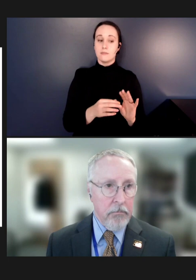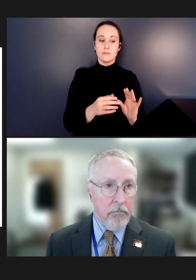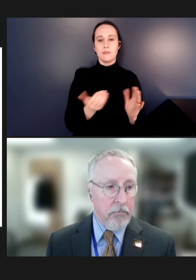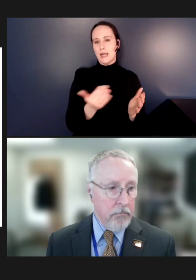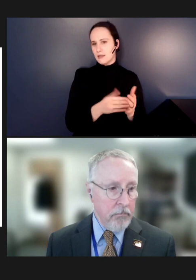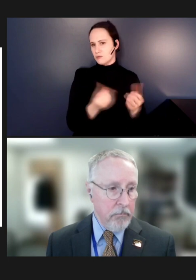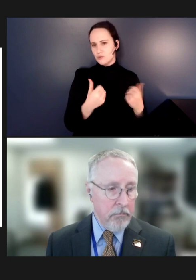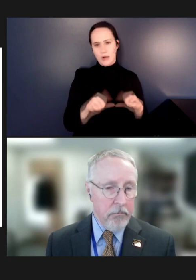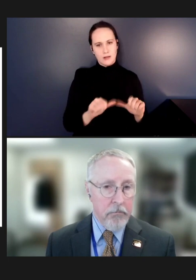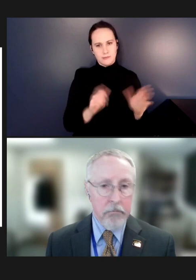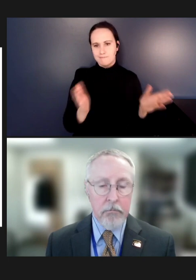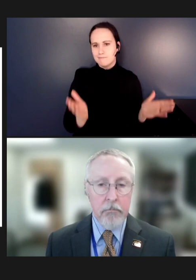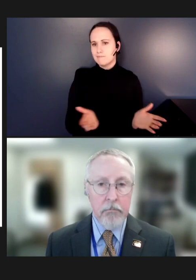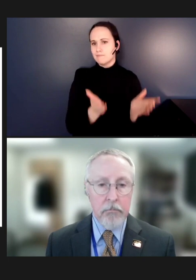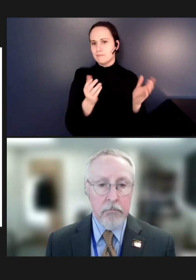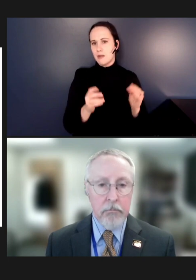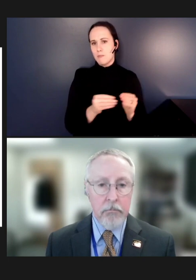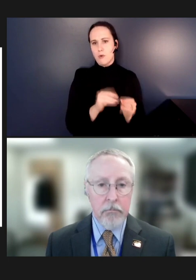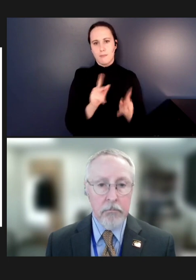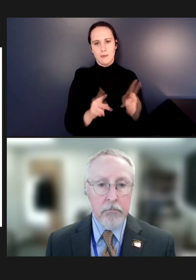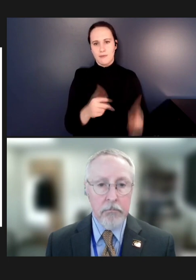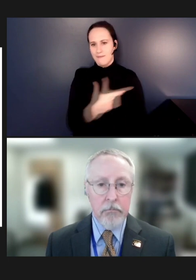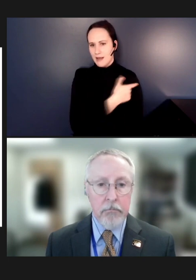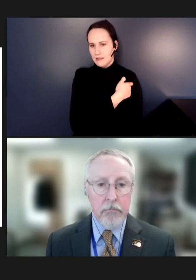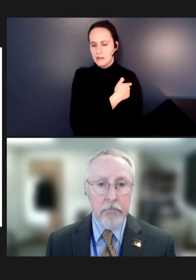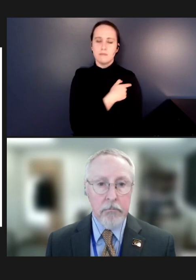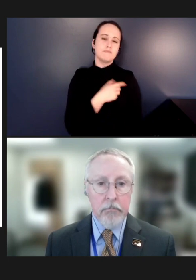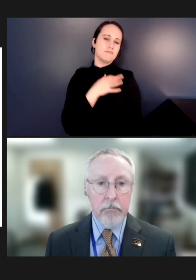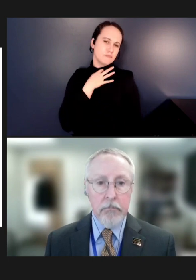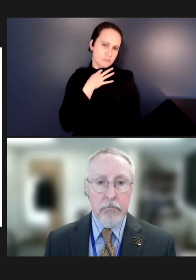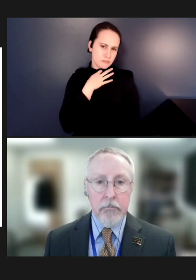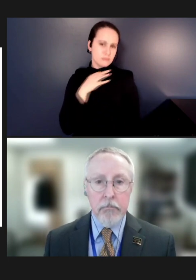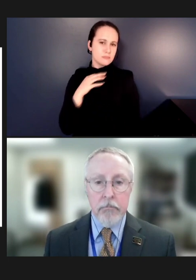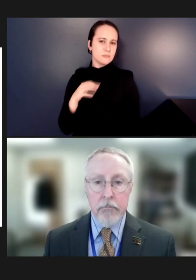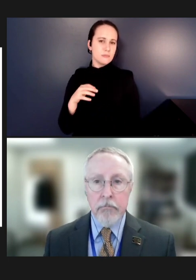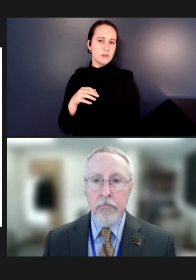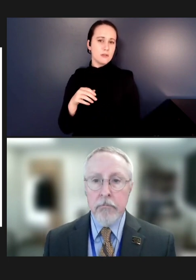in general, are there measures outside of clinical encounters that can be done